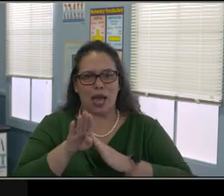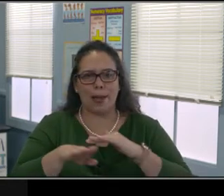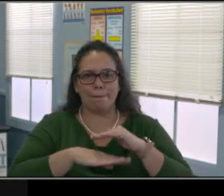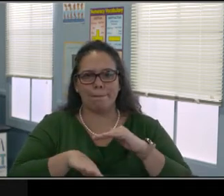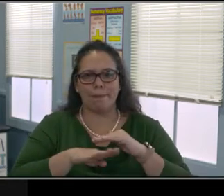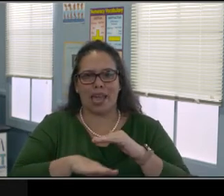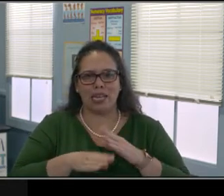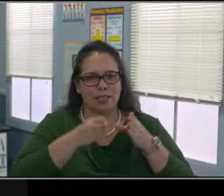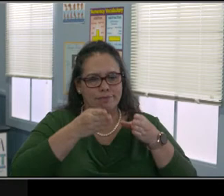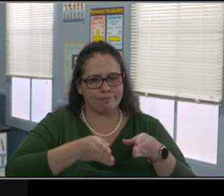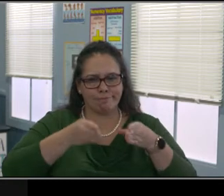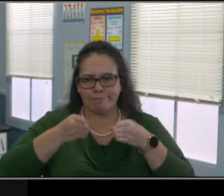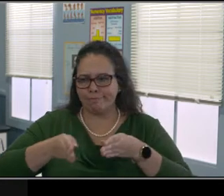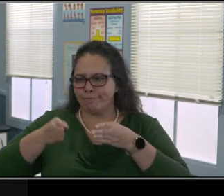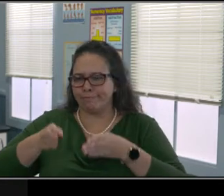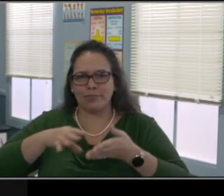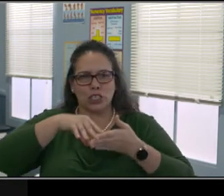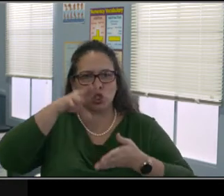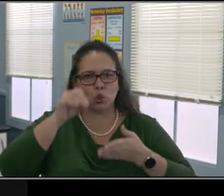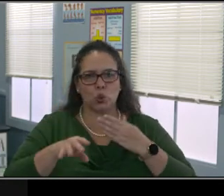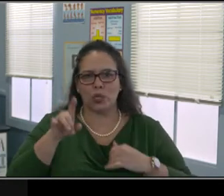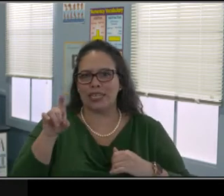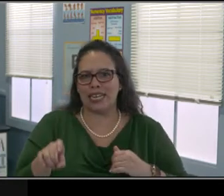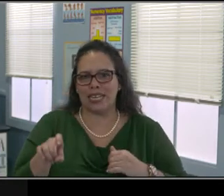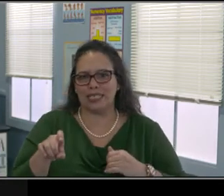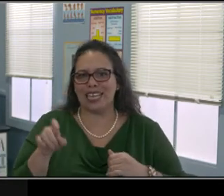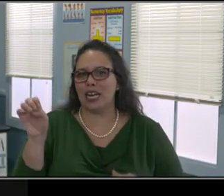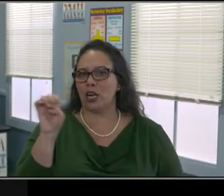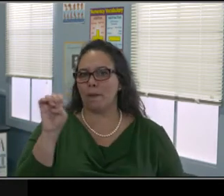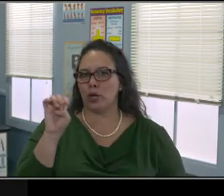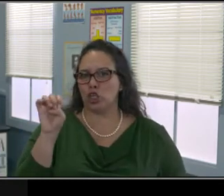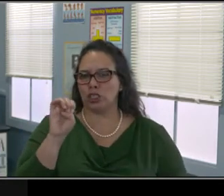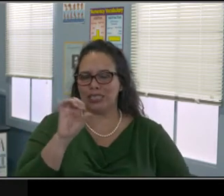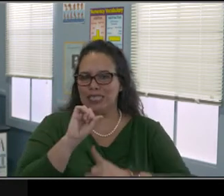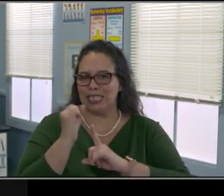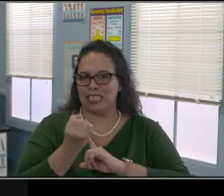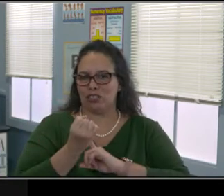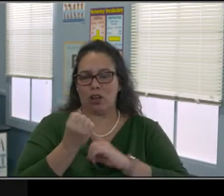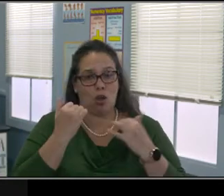So what I've done is I've highlighted the three different main sections. So at the top,